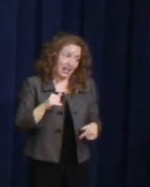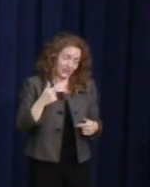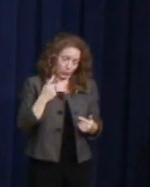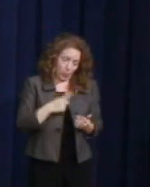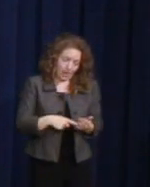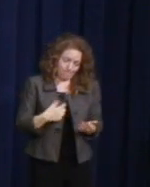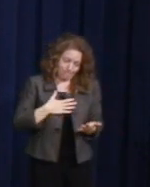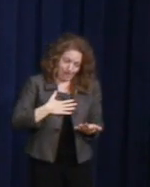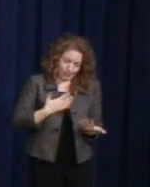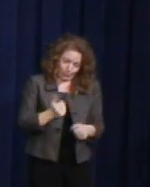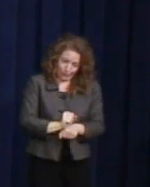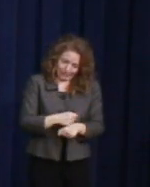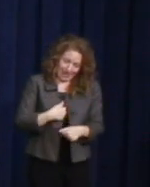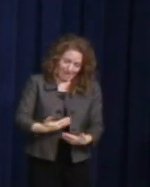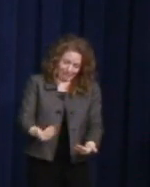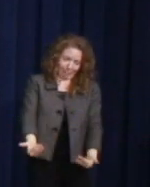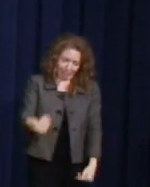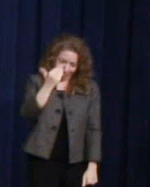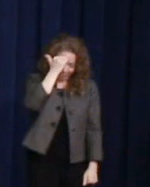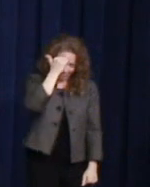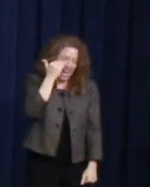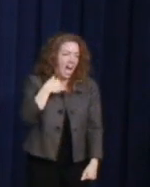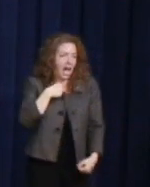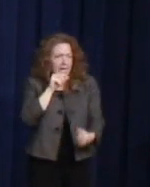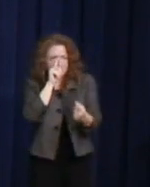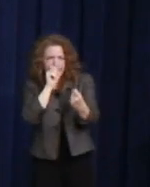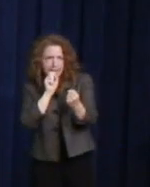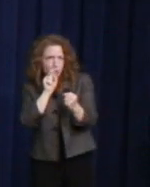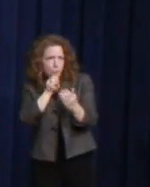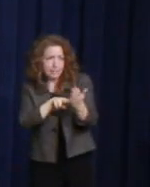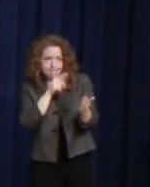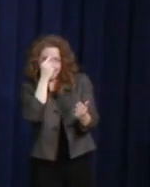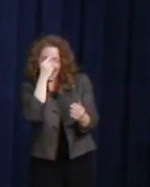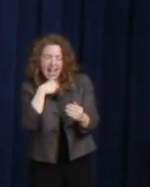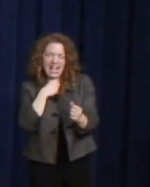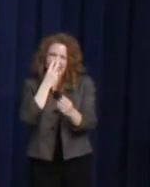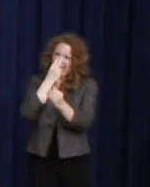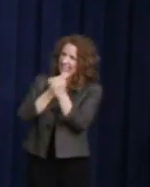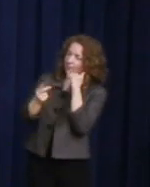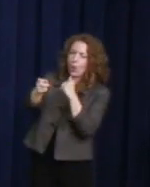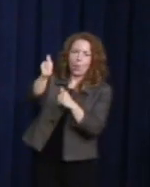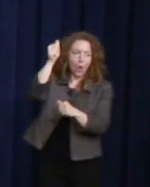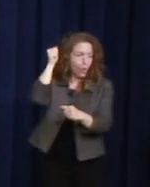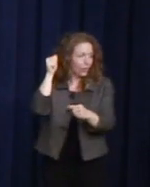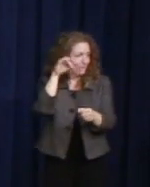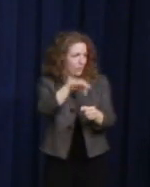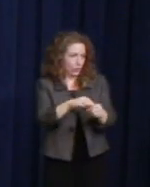I read minds and I can see that they're not going to be there for the Defense Bill.